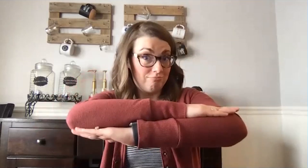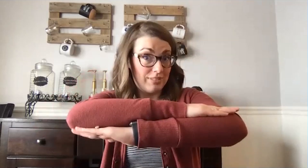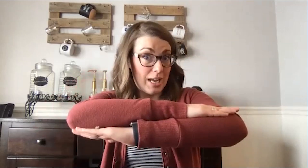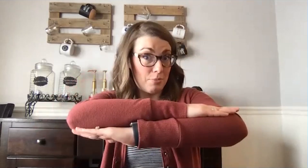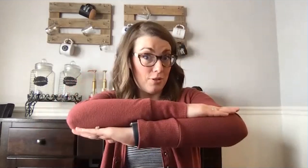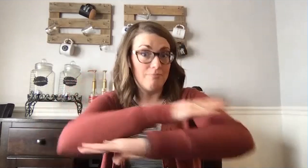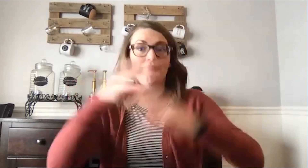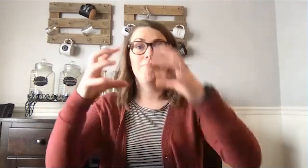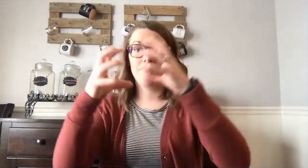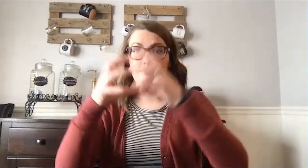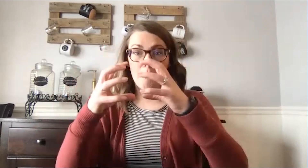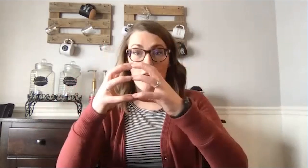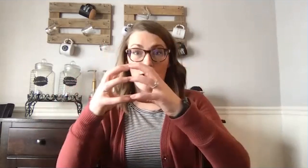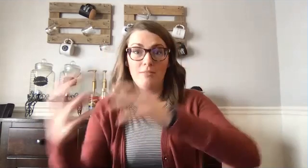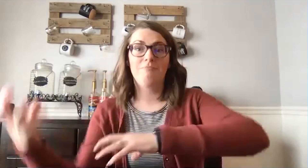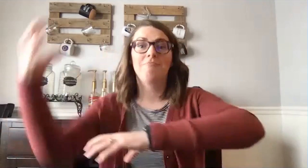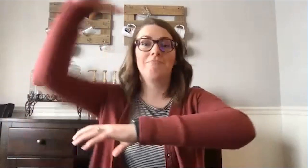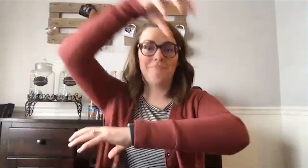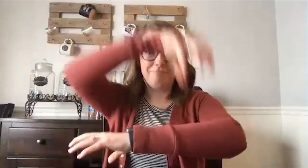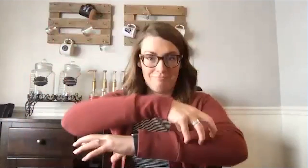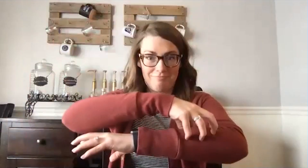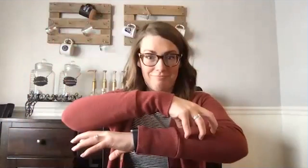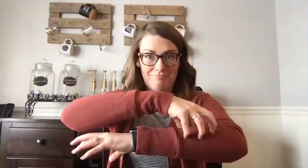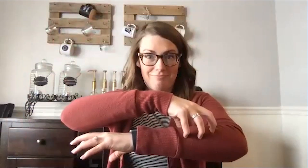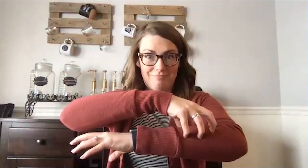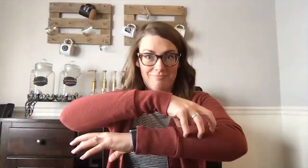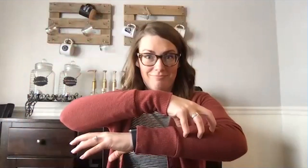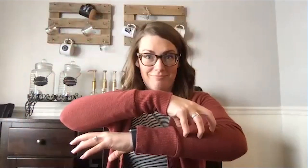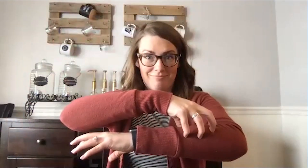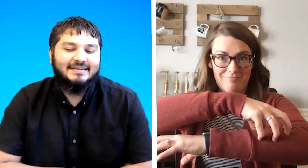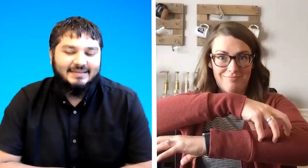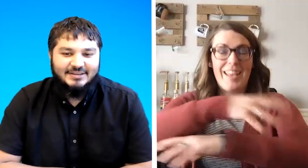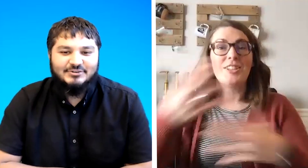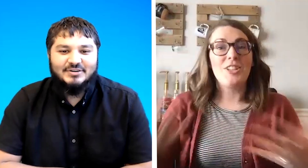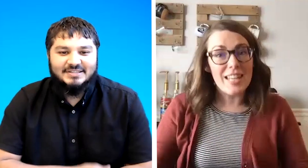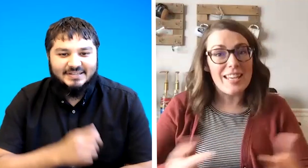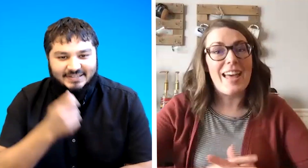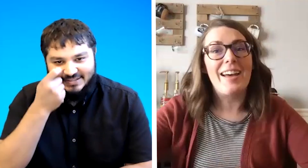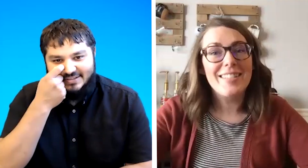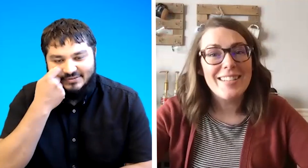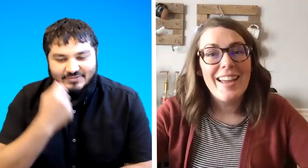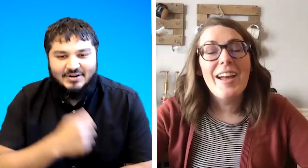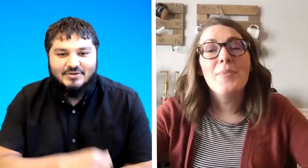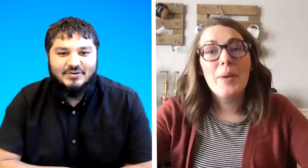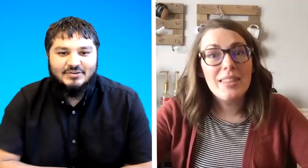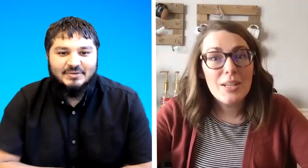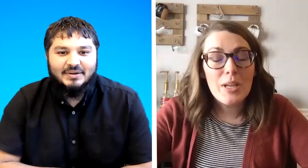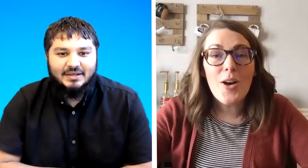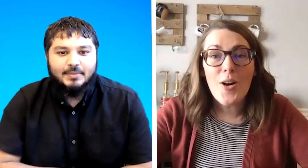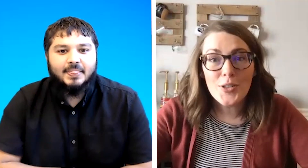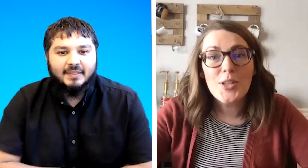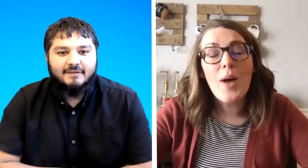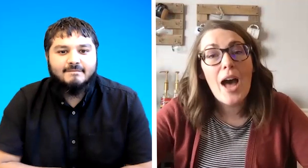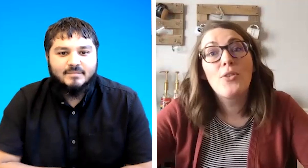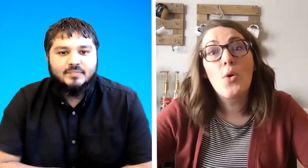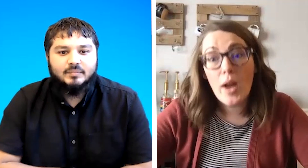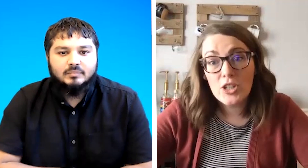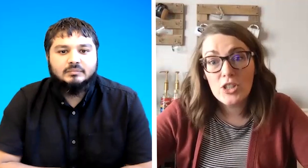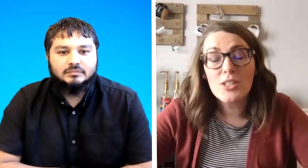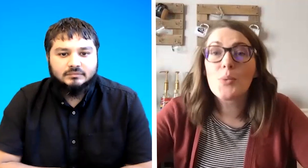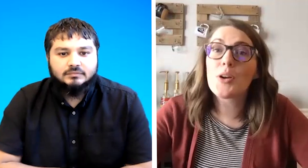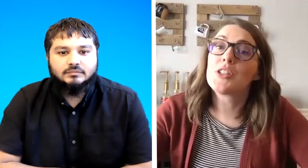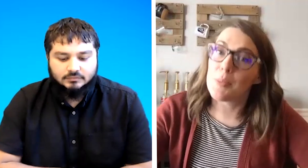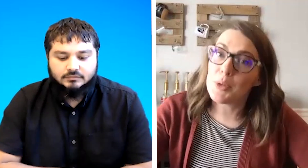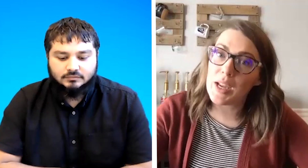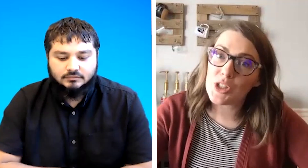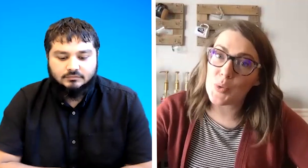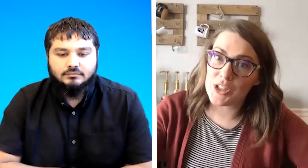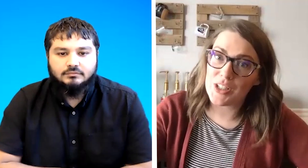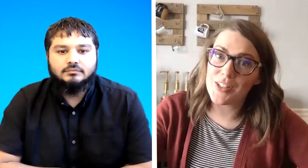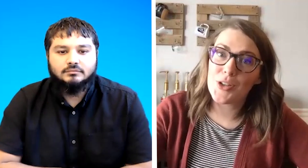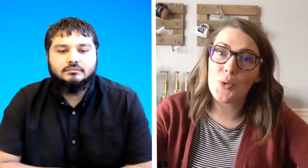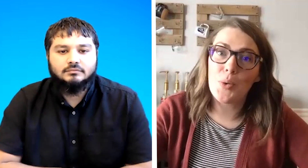table fall okay just like that but then we also have questions what are wh questions who what when